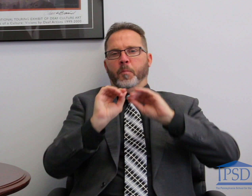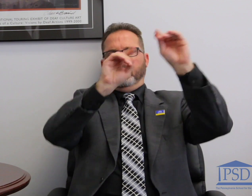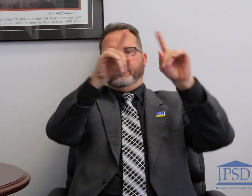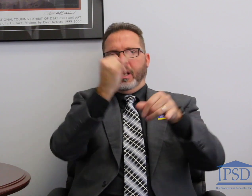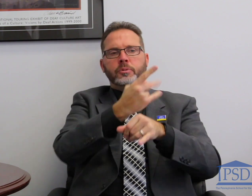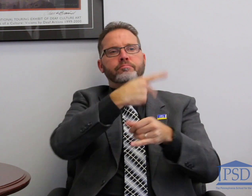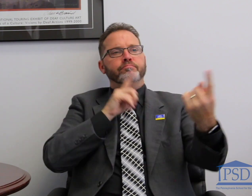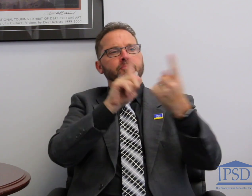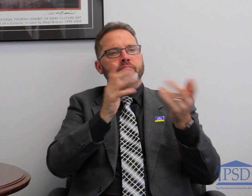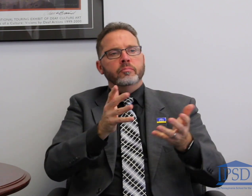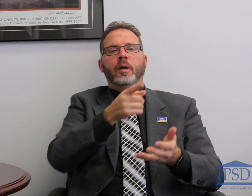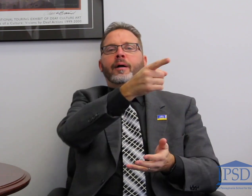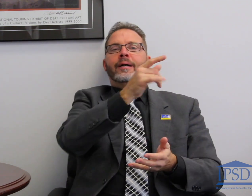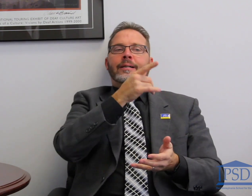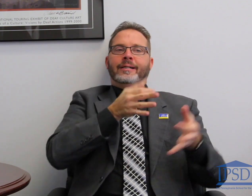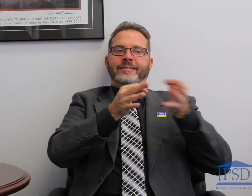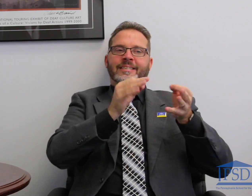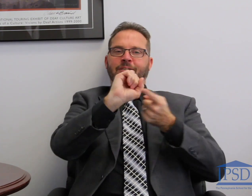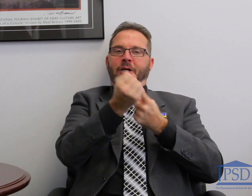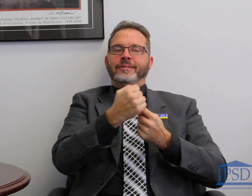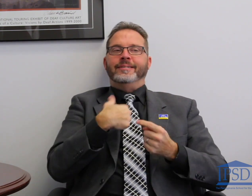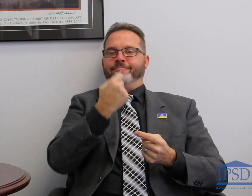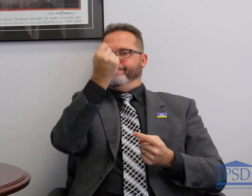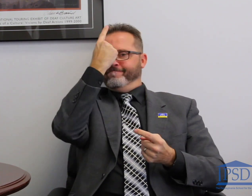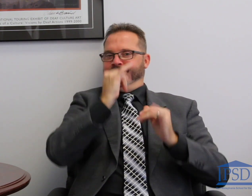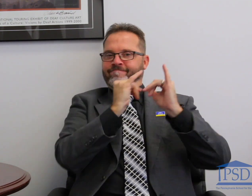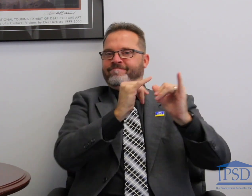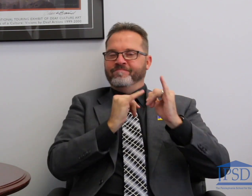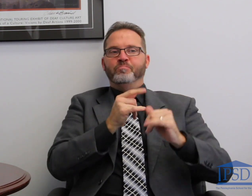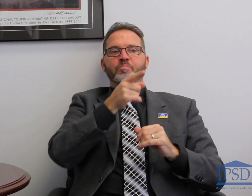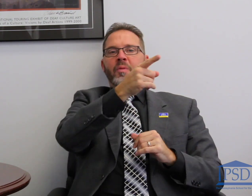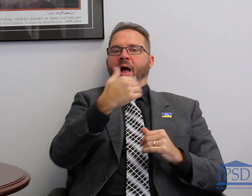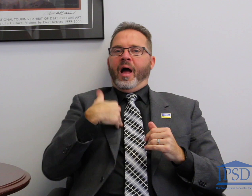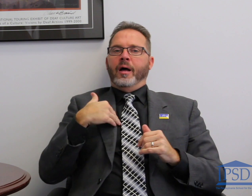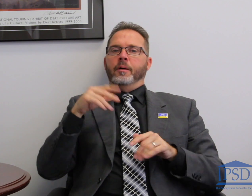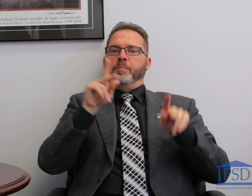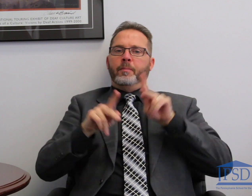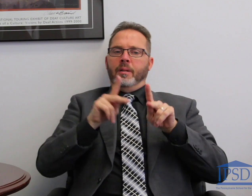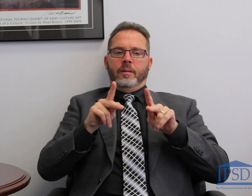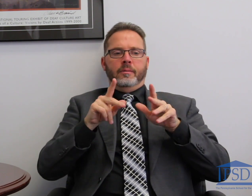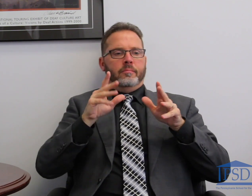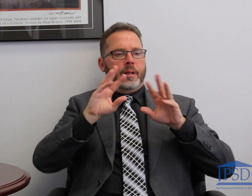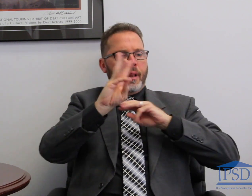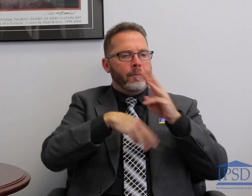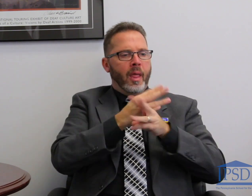conversation was very interesting because their alumni and our alumni have a lot of similarities. I know there are alumni from PSD that are